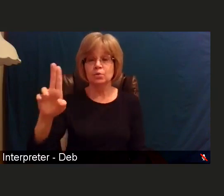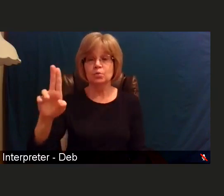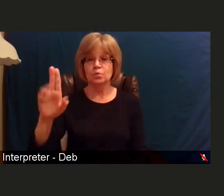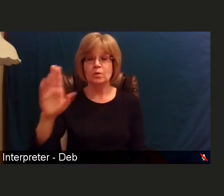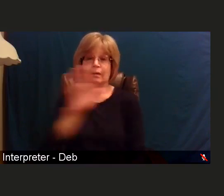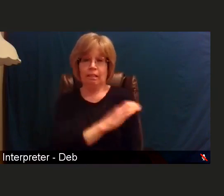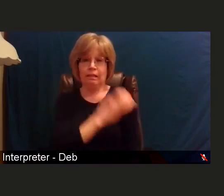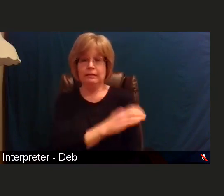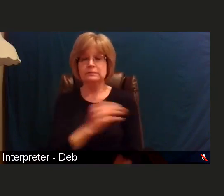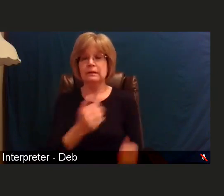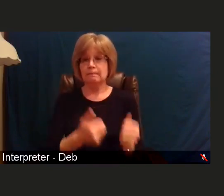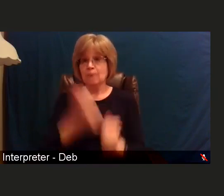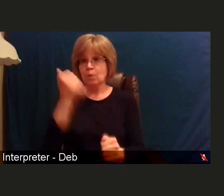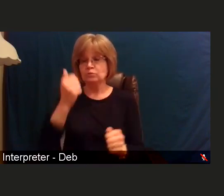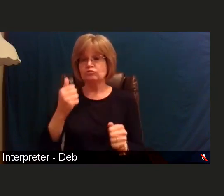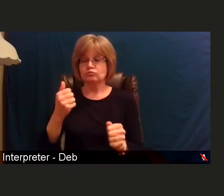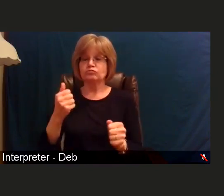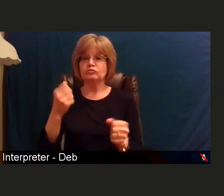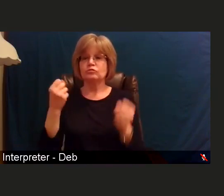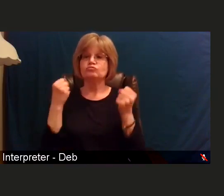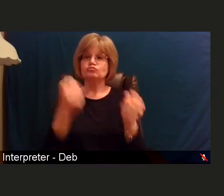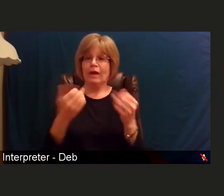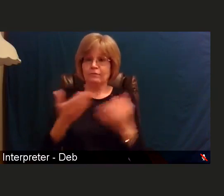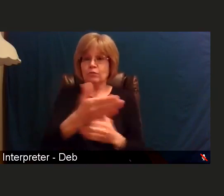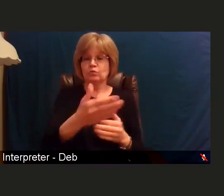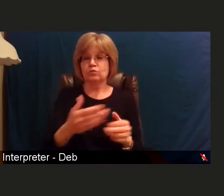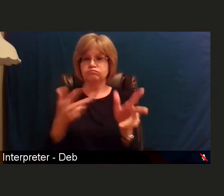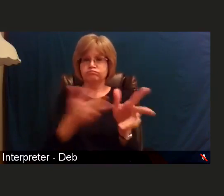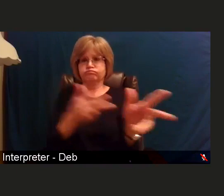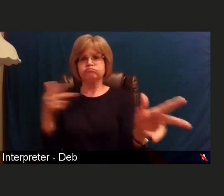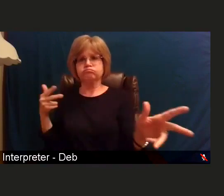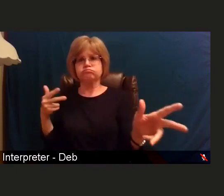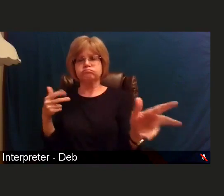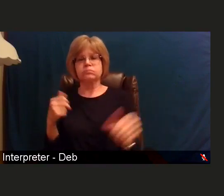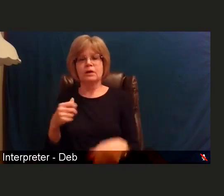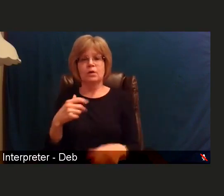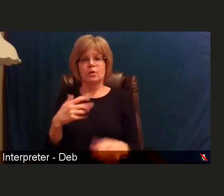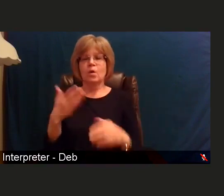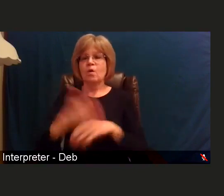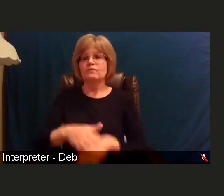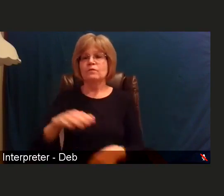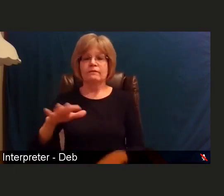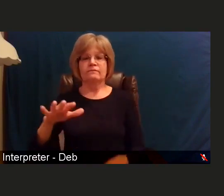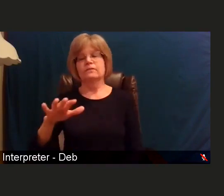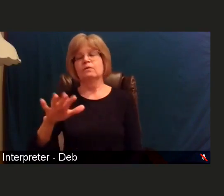we have vaccinated over 5,200 community members in a matter of weeks.